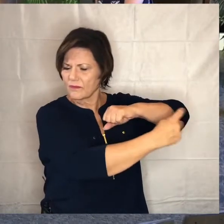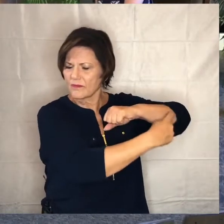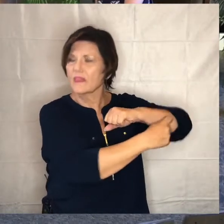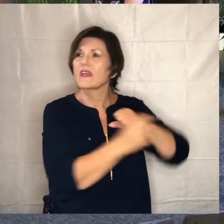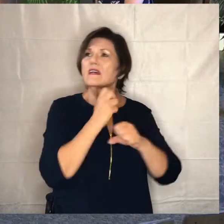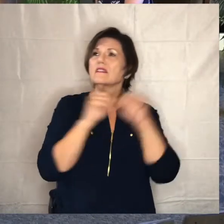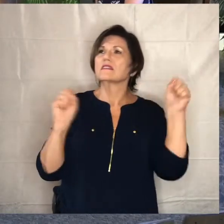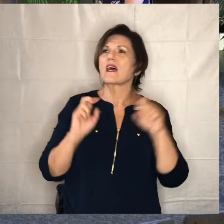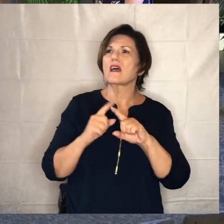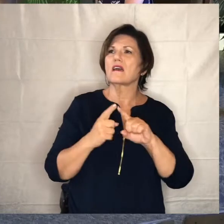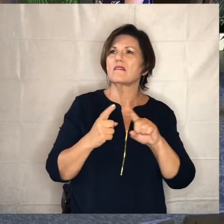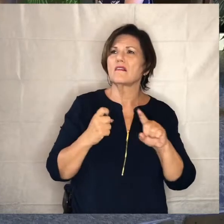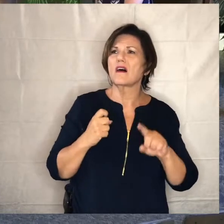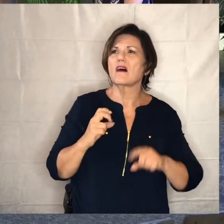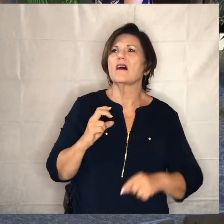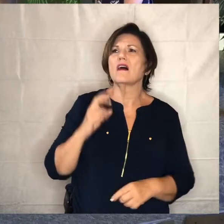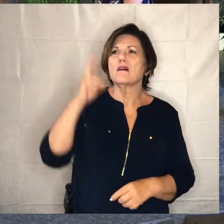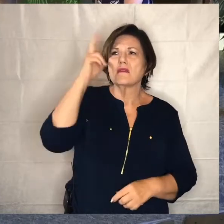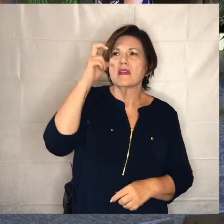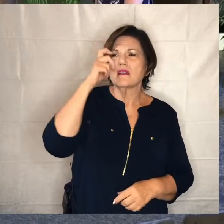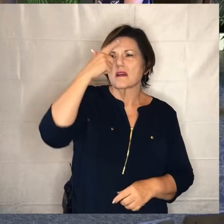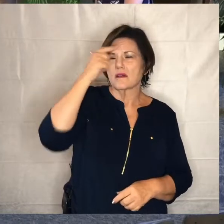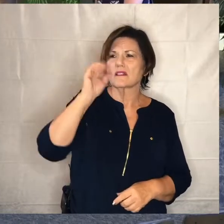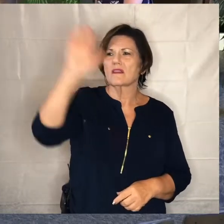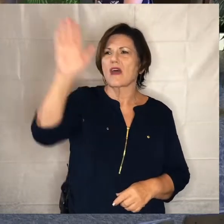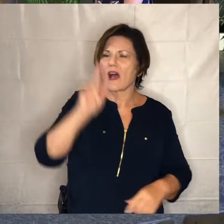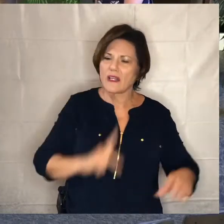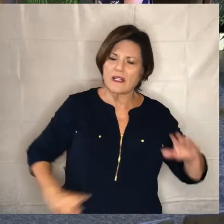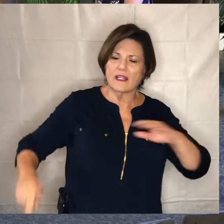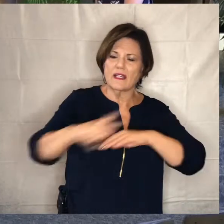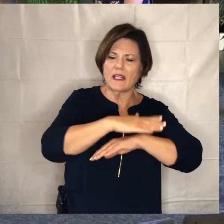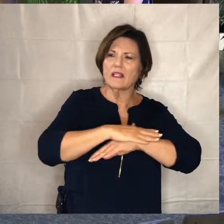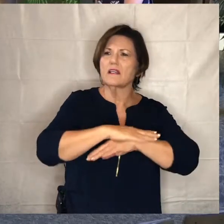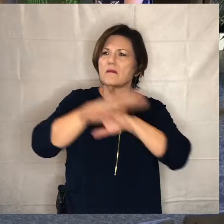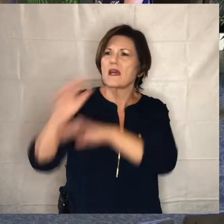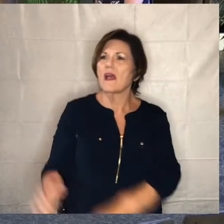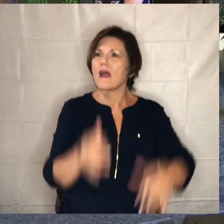deliver us from evil for thine is the kingdom and the power